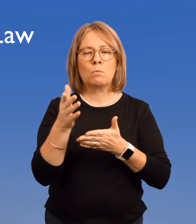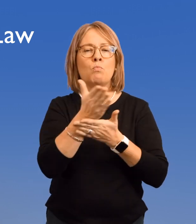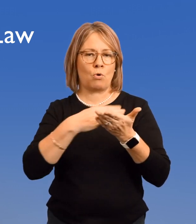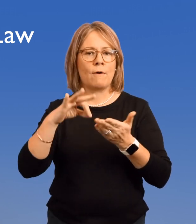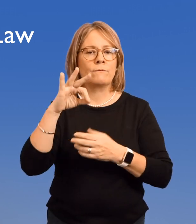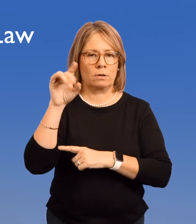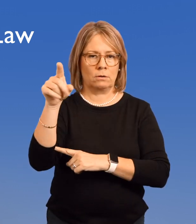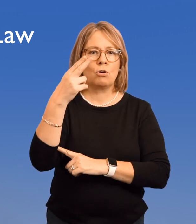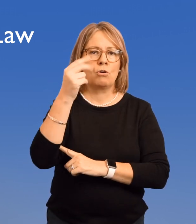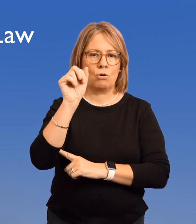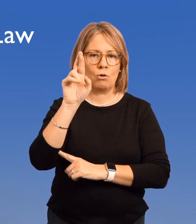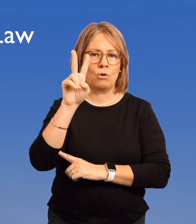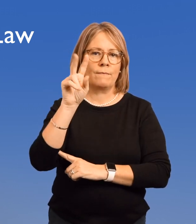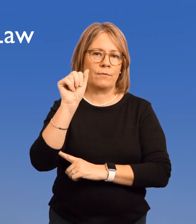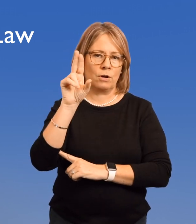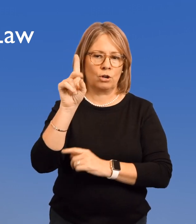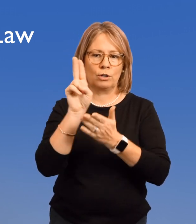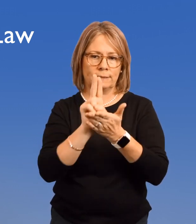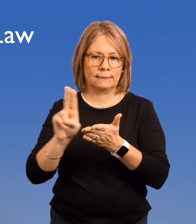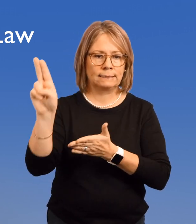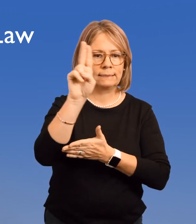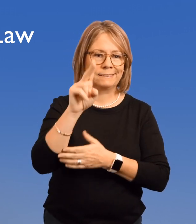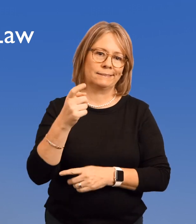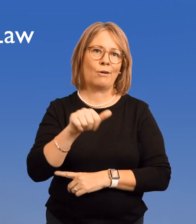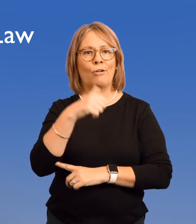which is part of Harvard University.